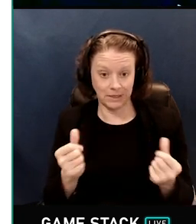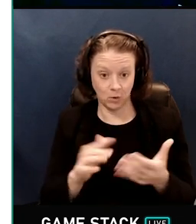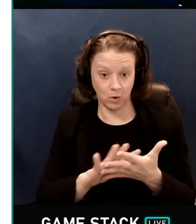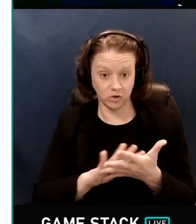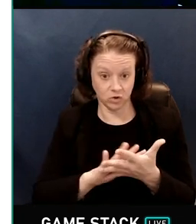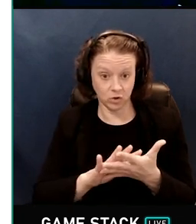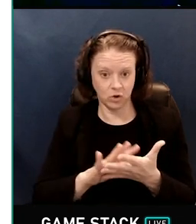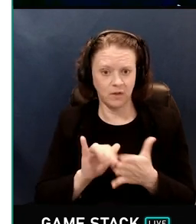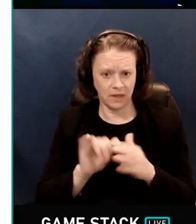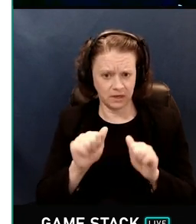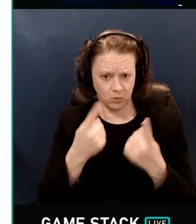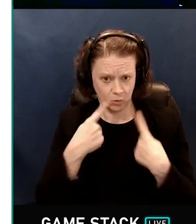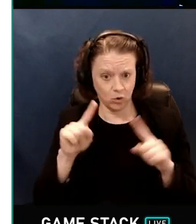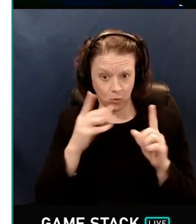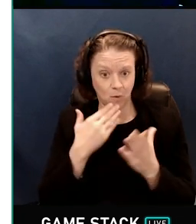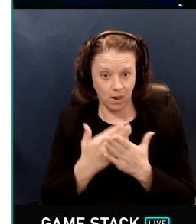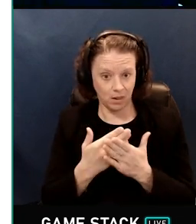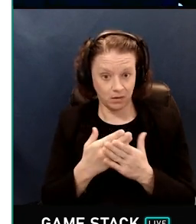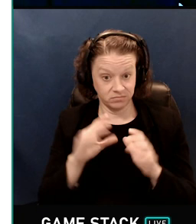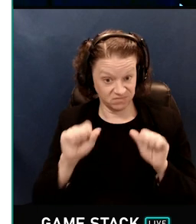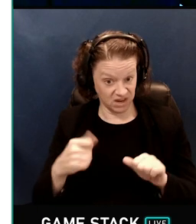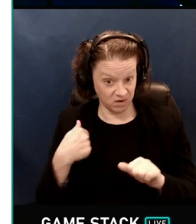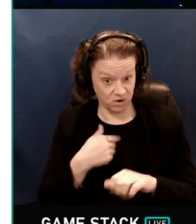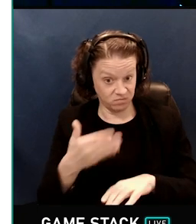denoiser this can work well. But can we do better?